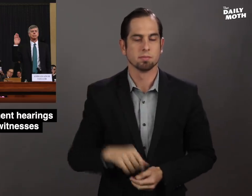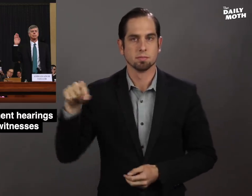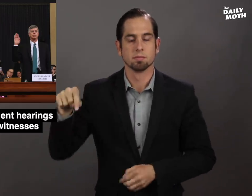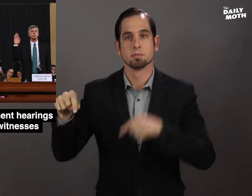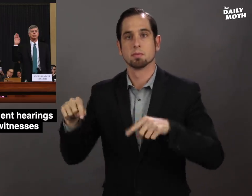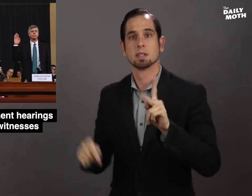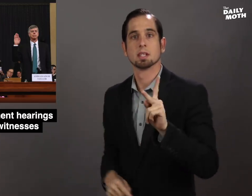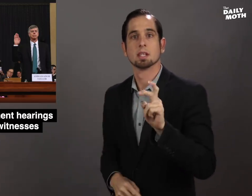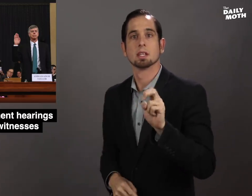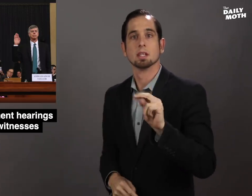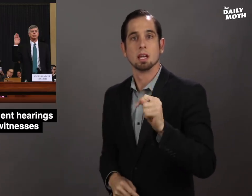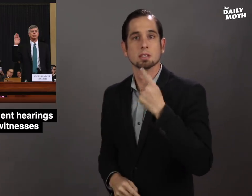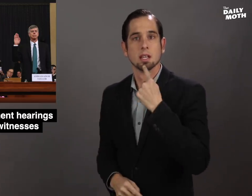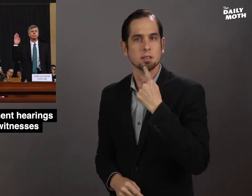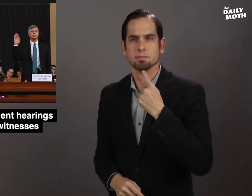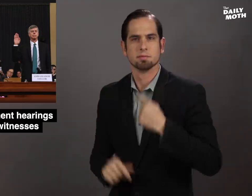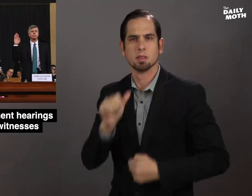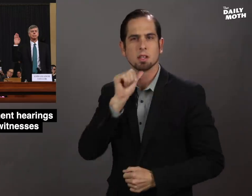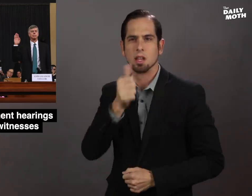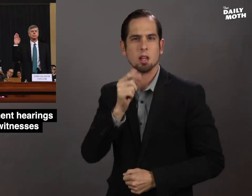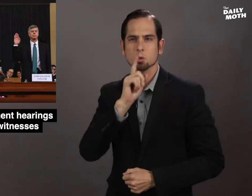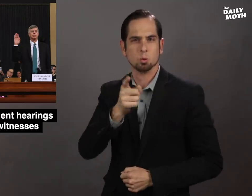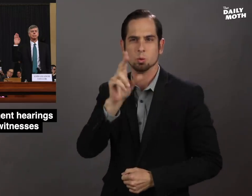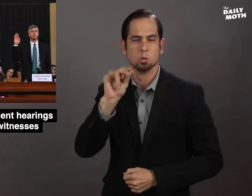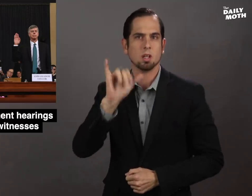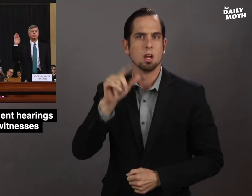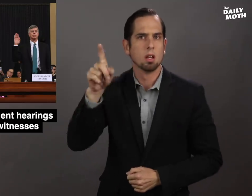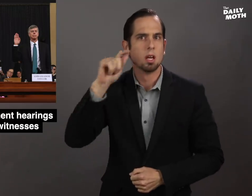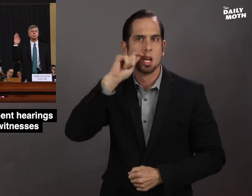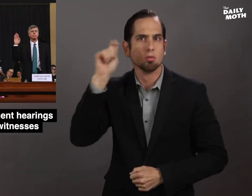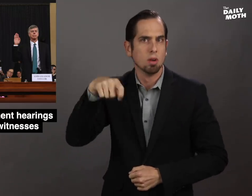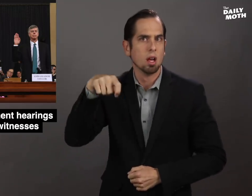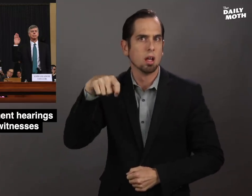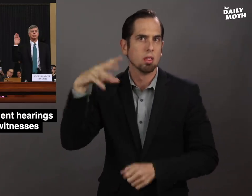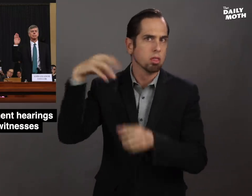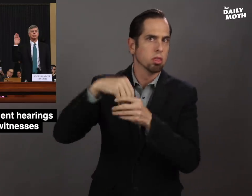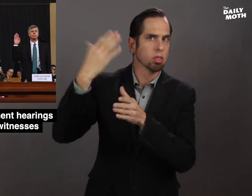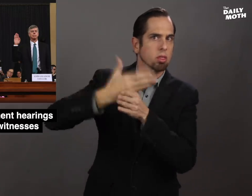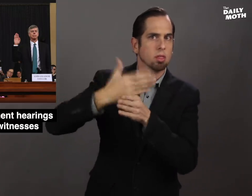Kent said it was not true that Ukraine interfered in